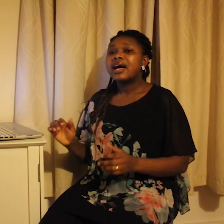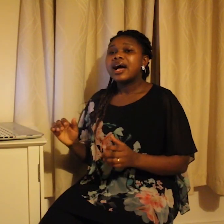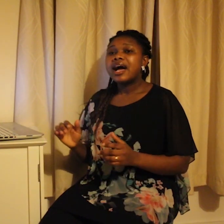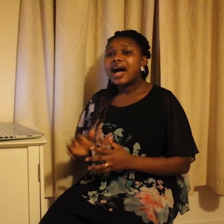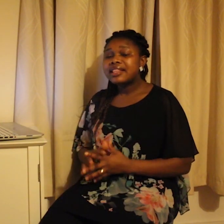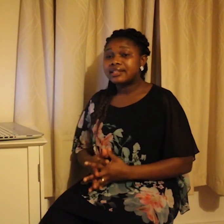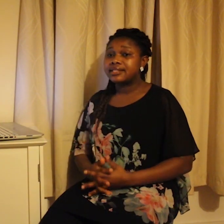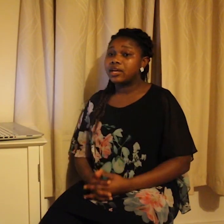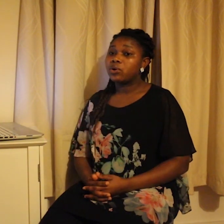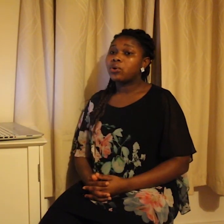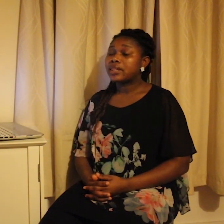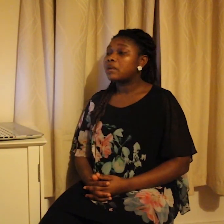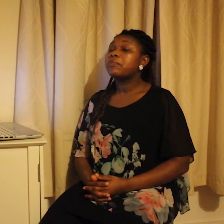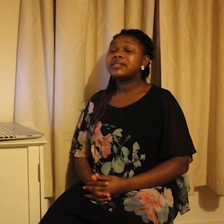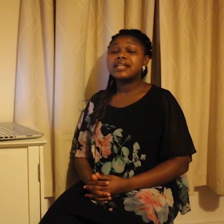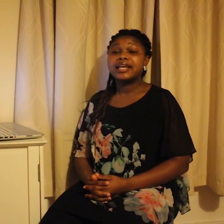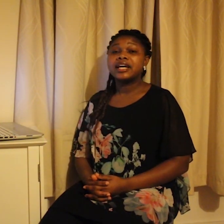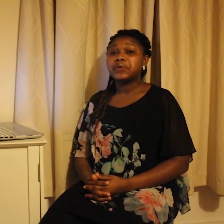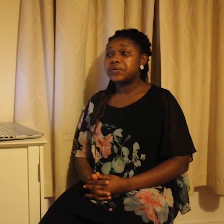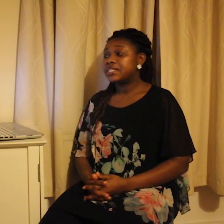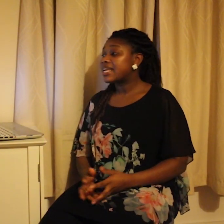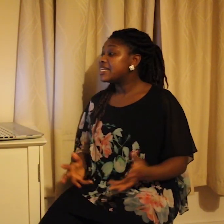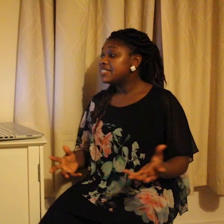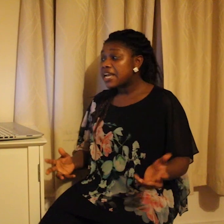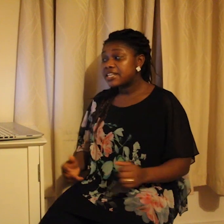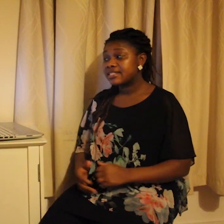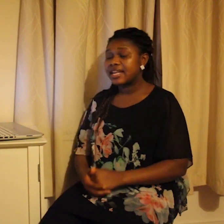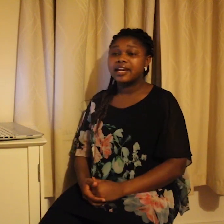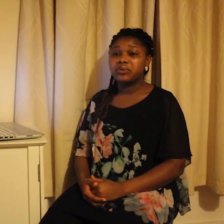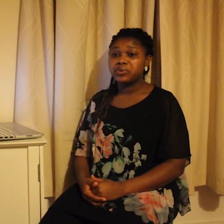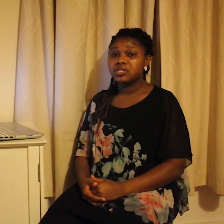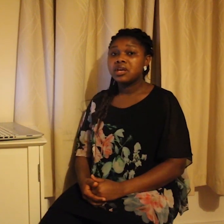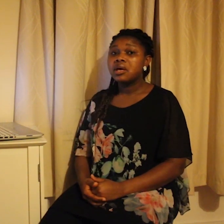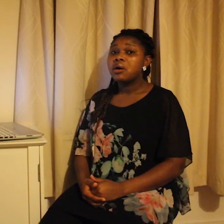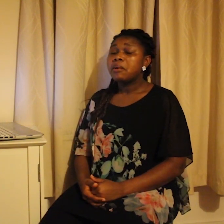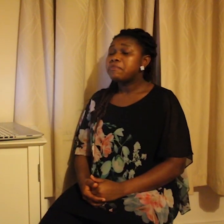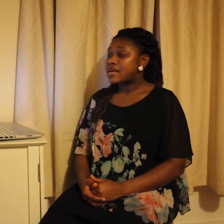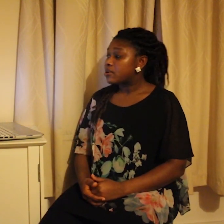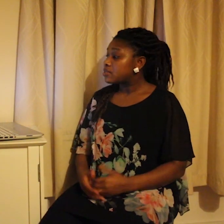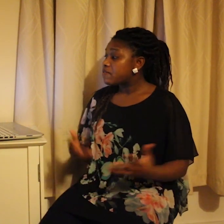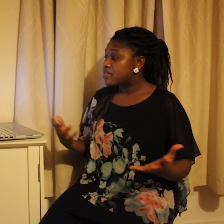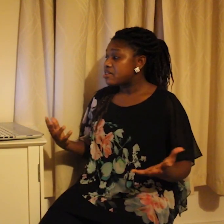AdaSL or Adamorobe Signed Language is an endangered sign language because over the